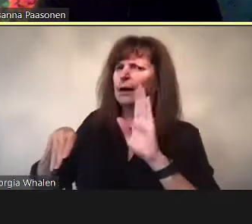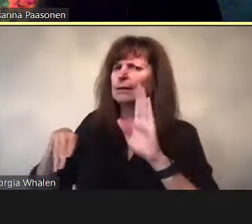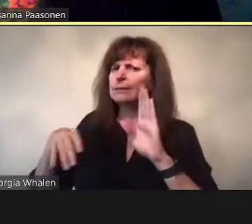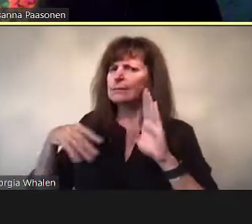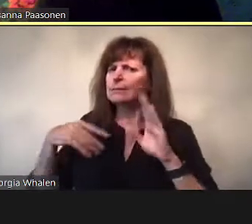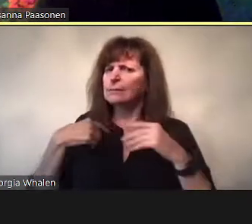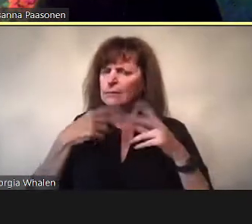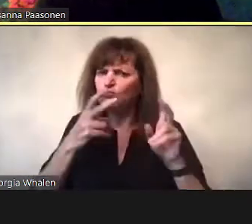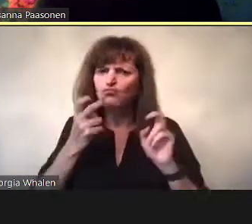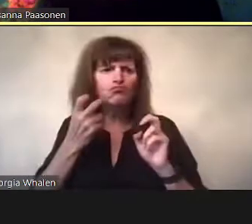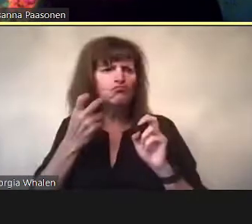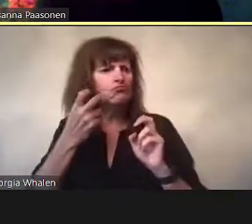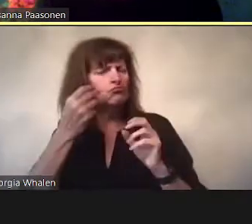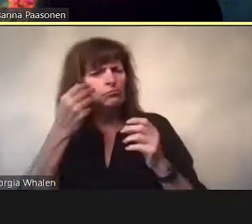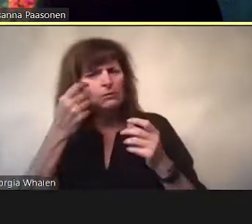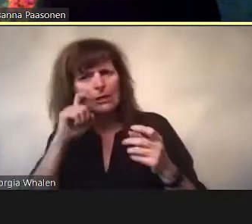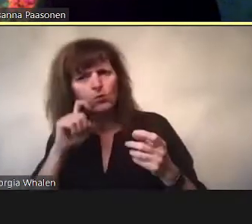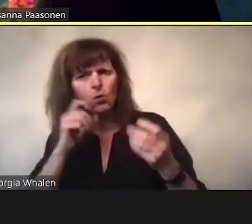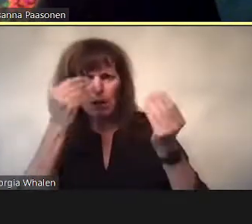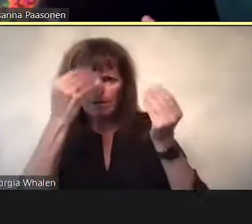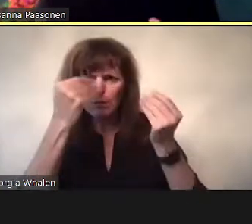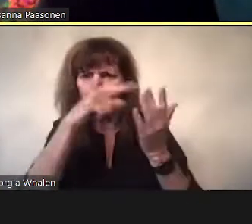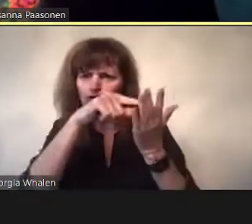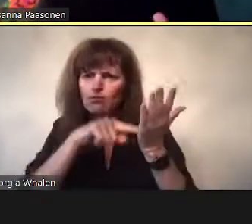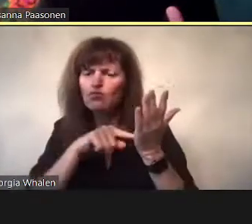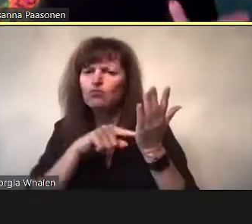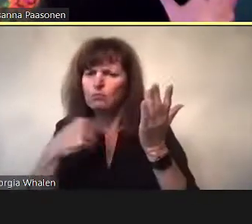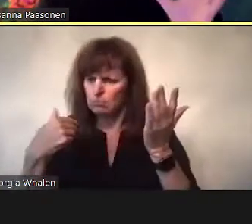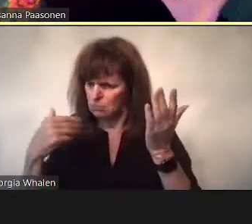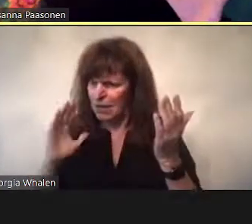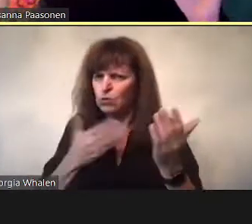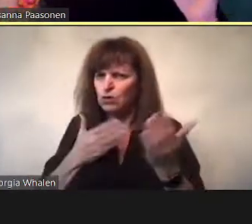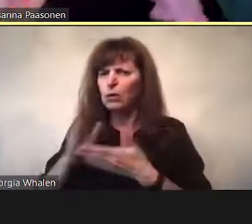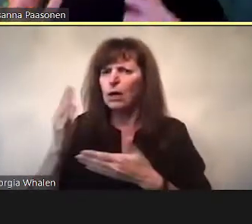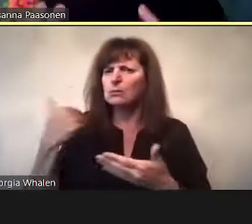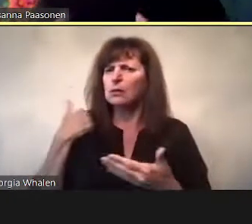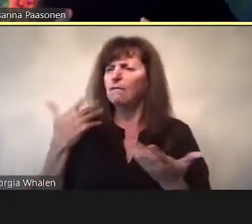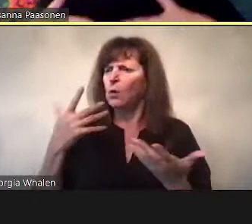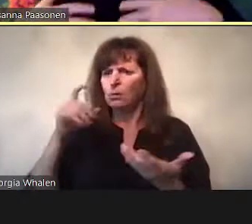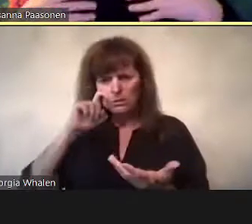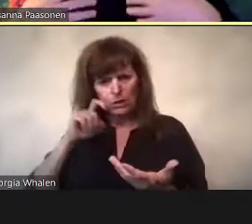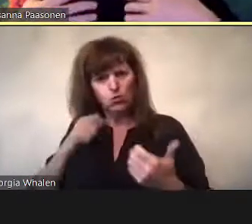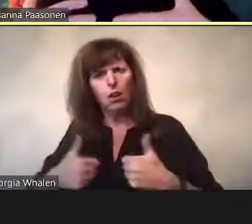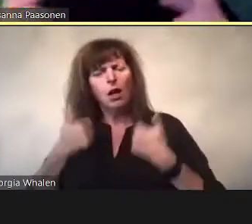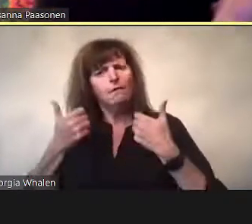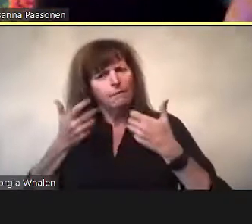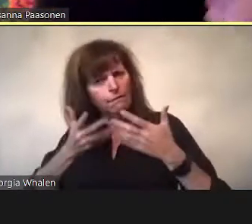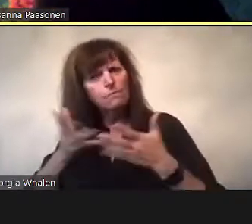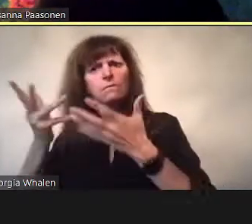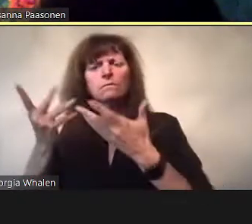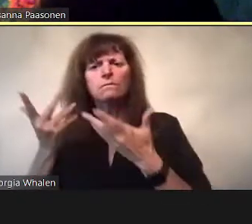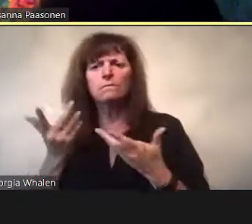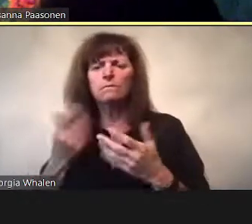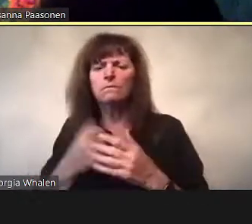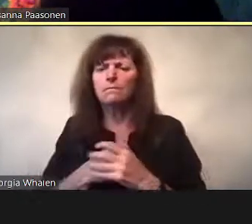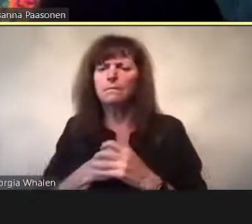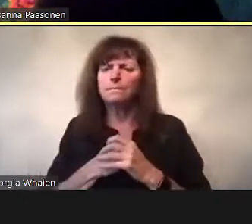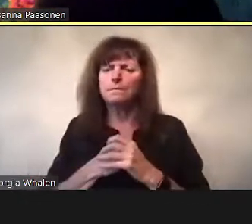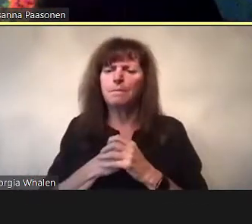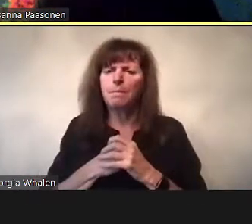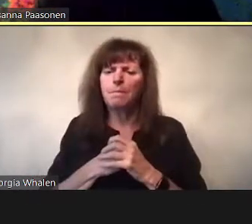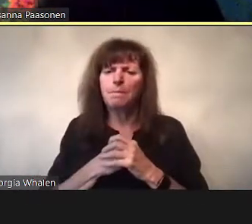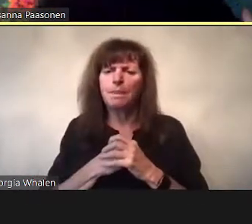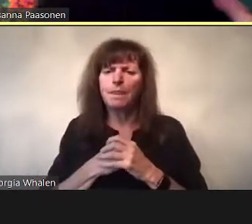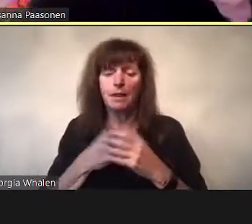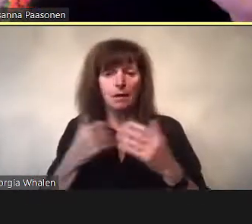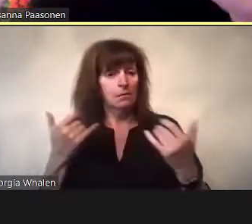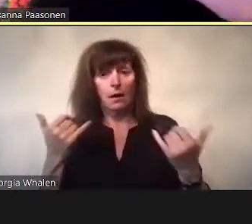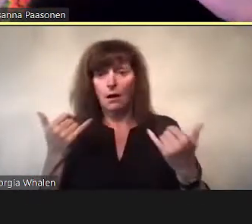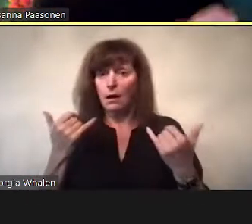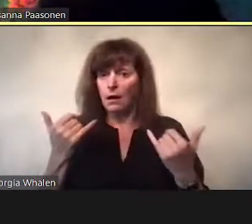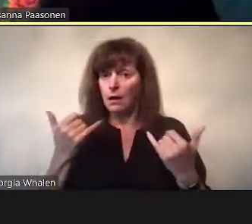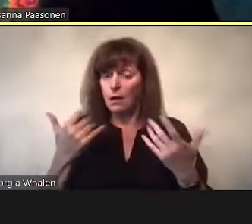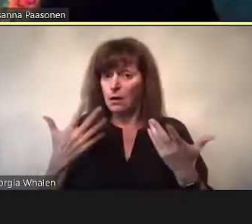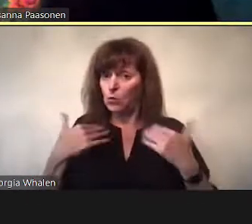as in the right ot not be harassed which is key.